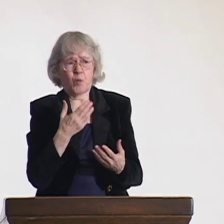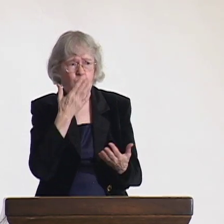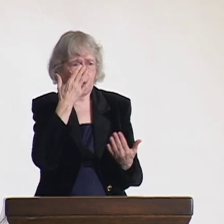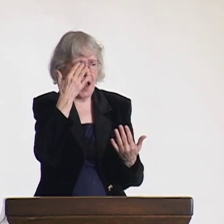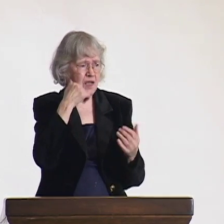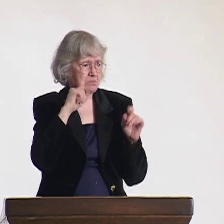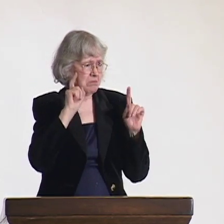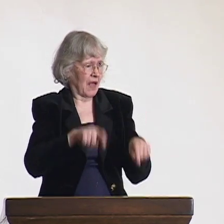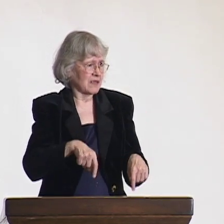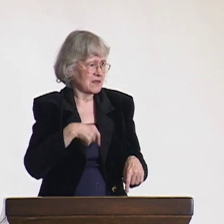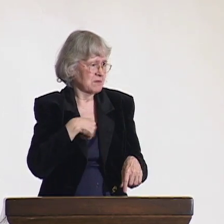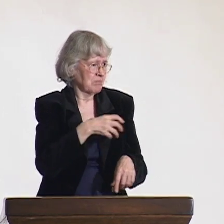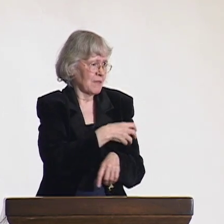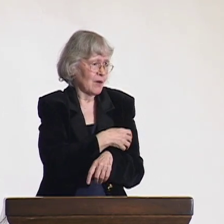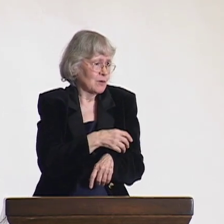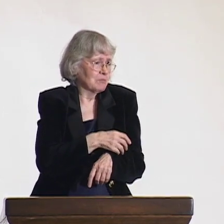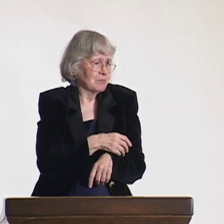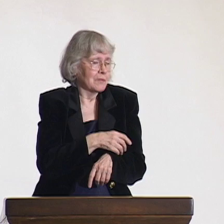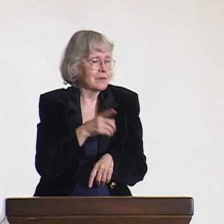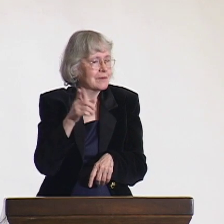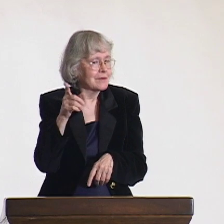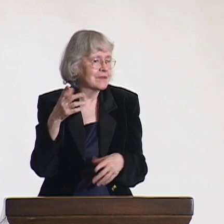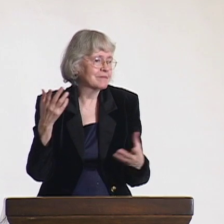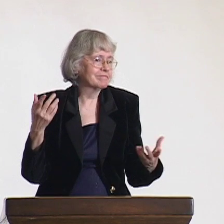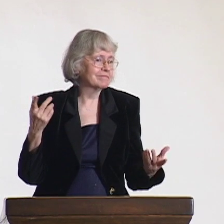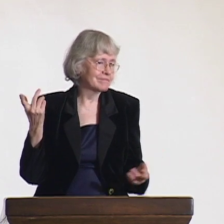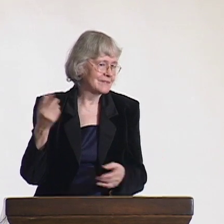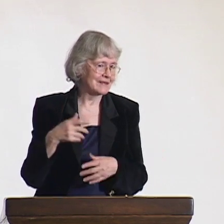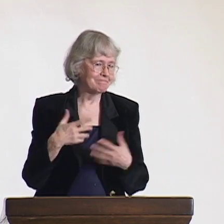which I noticed and found to be interesting.